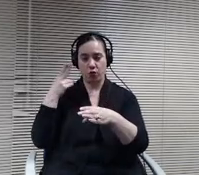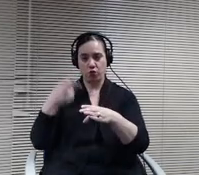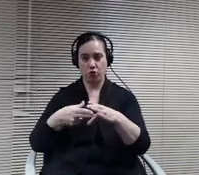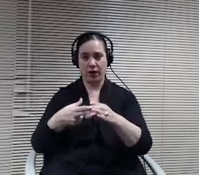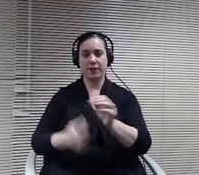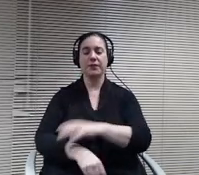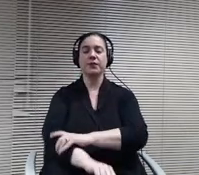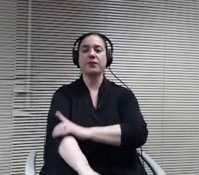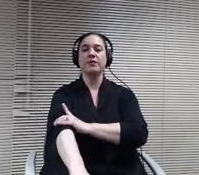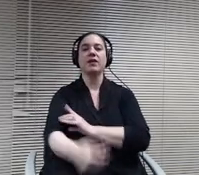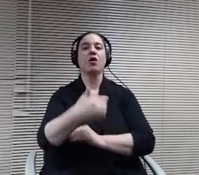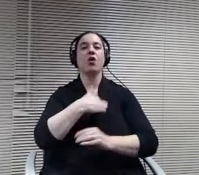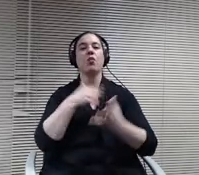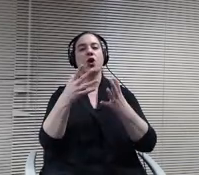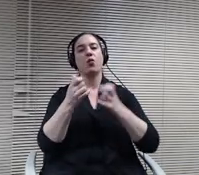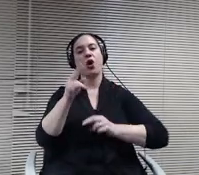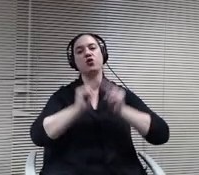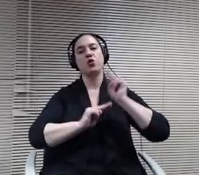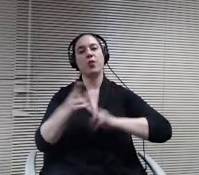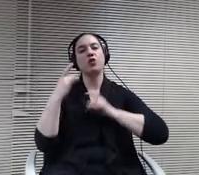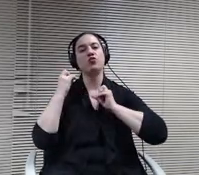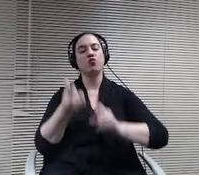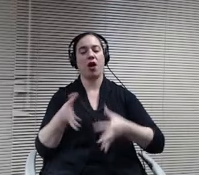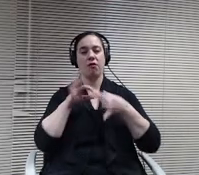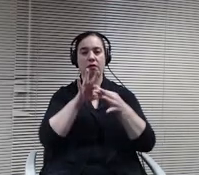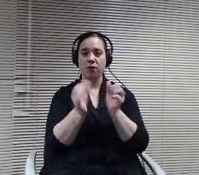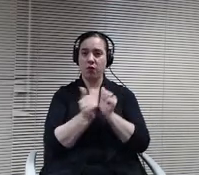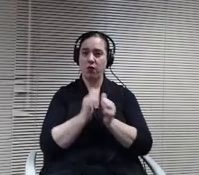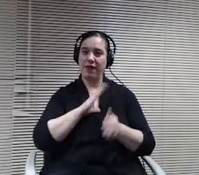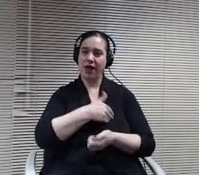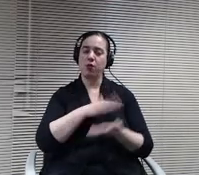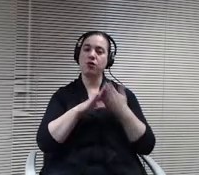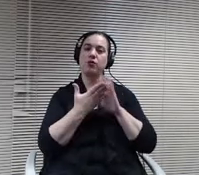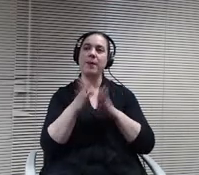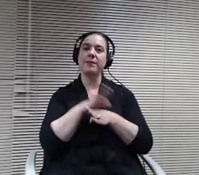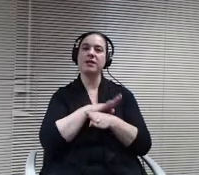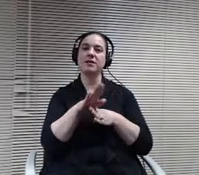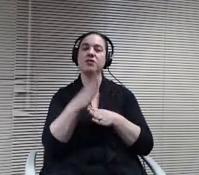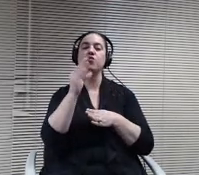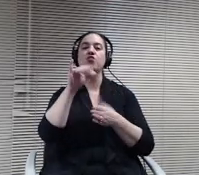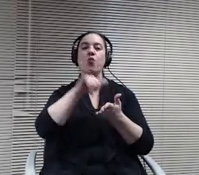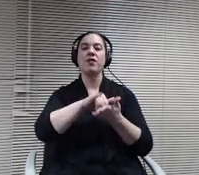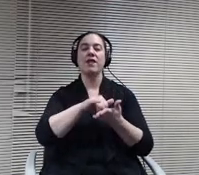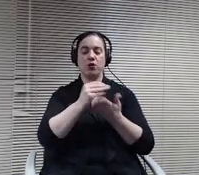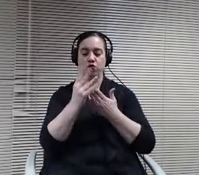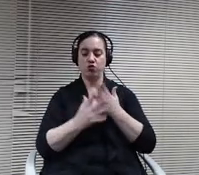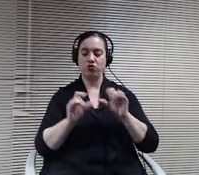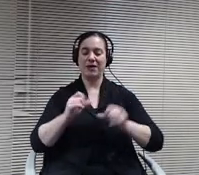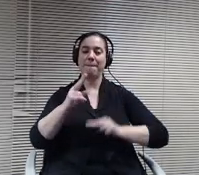with our Community businesses so that students will build and maintain partnerships that are long lasting and provide for